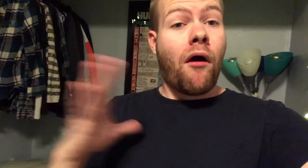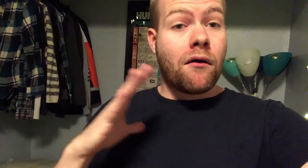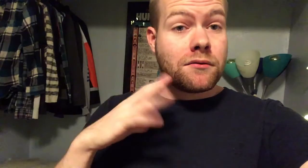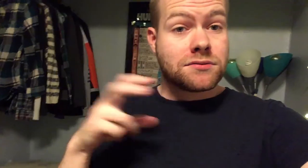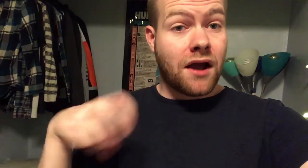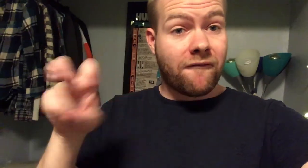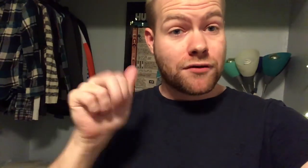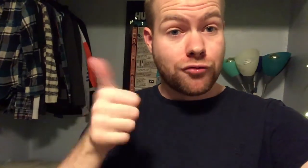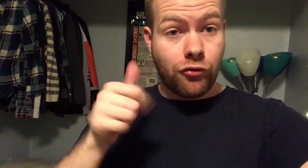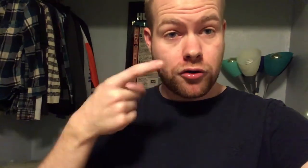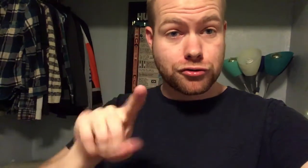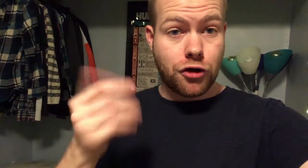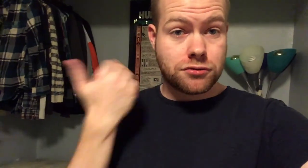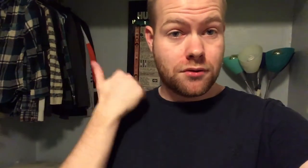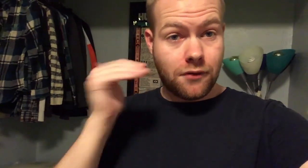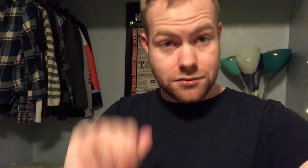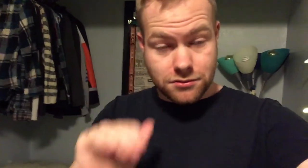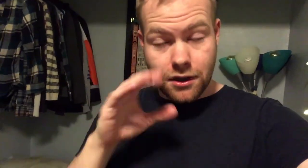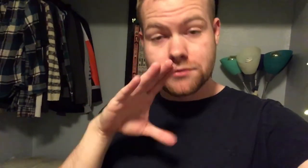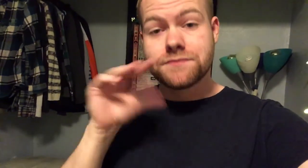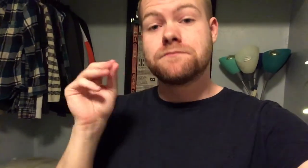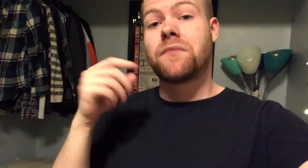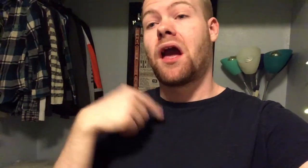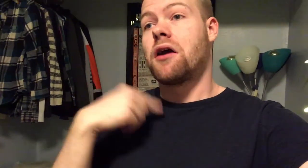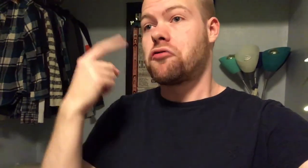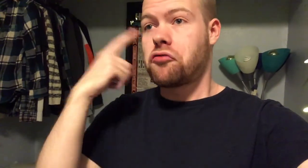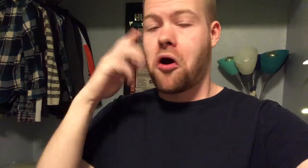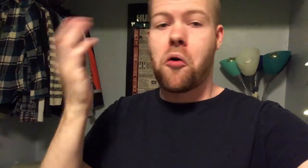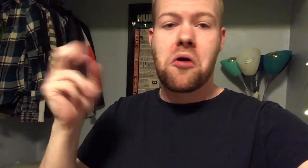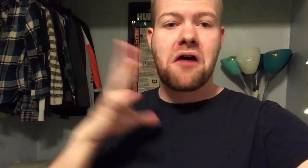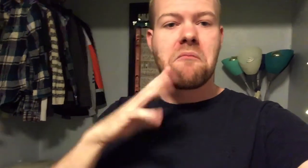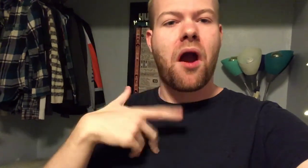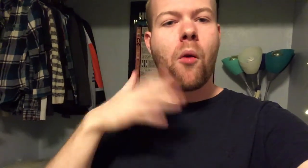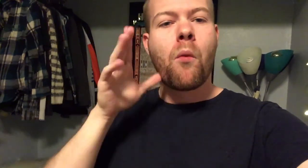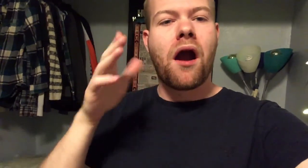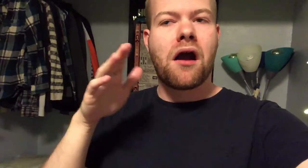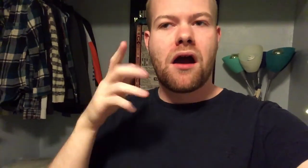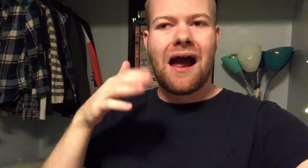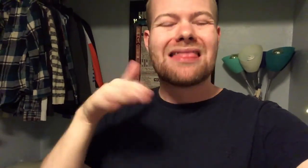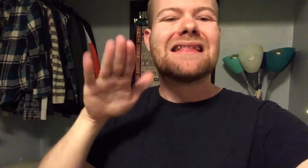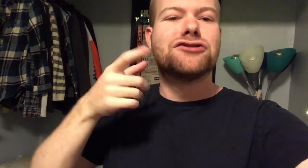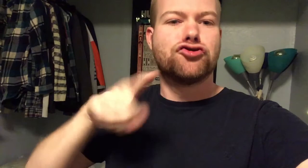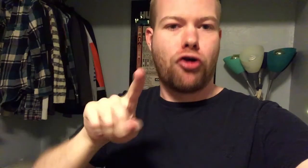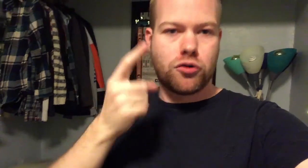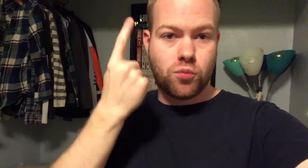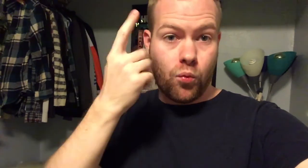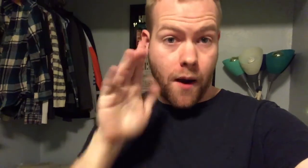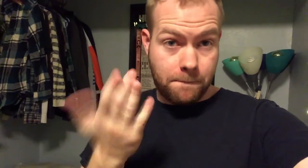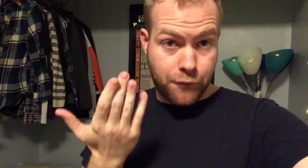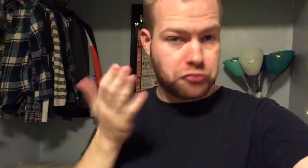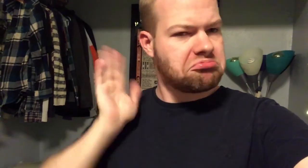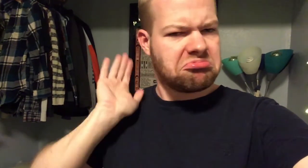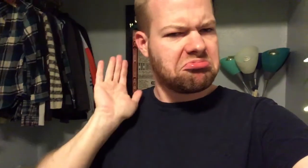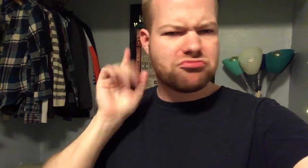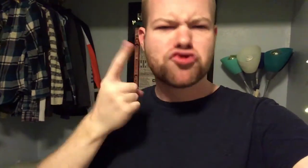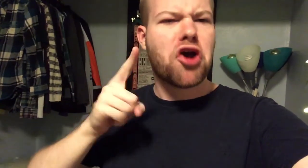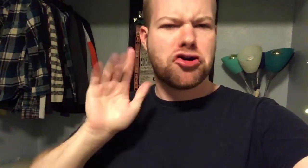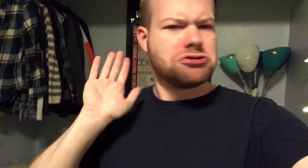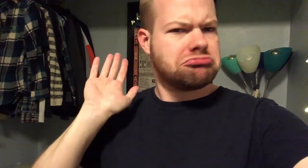The Holiday Adventure-a-thon started last night, and I thought okay, I'll at least start one book. Just start.